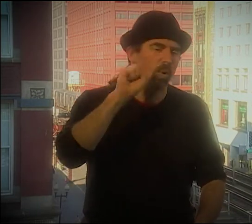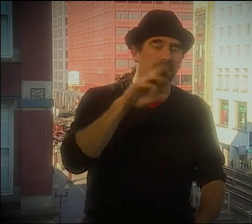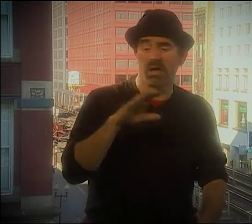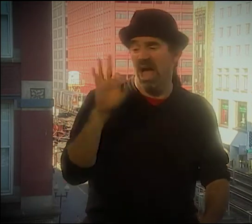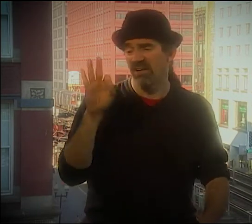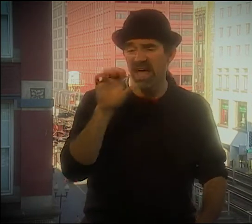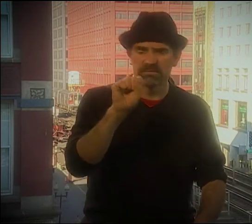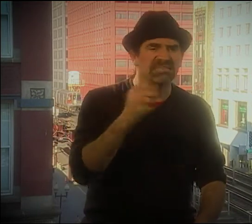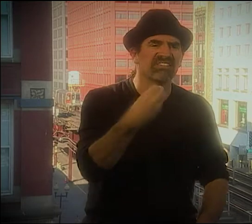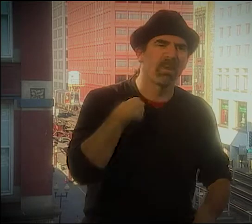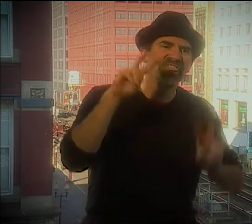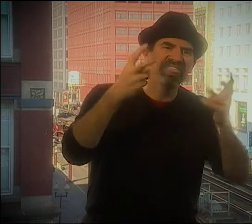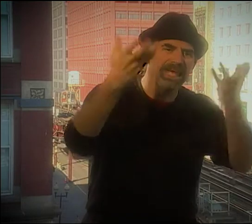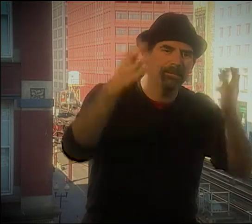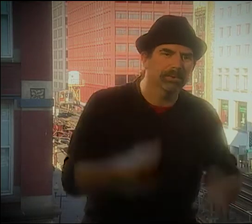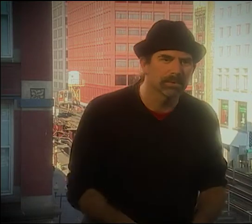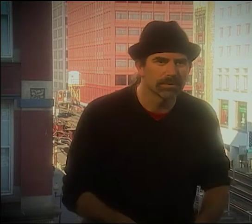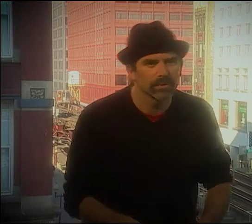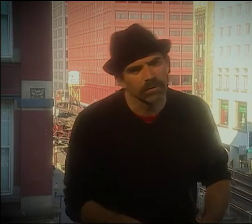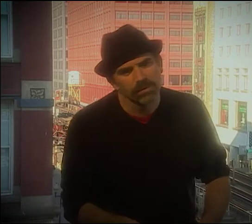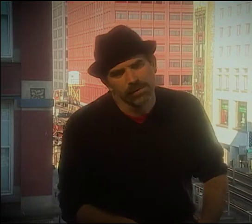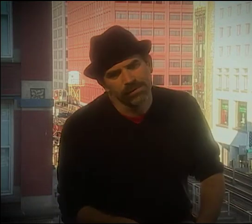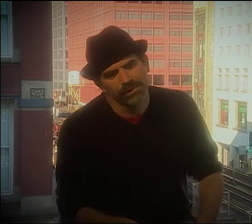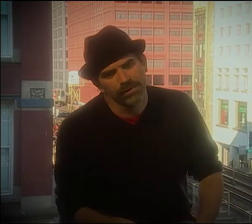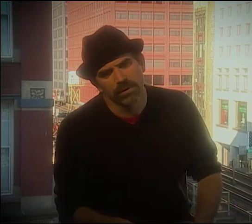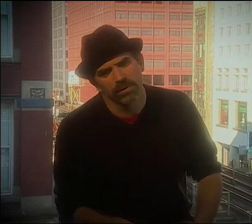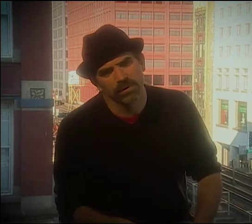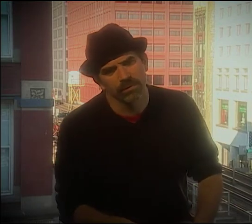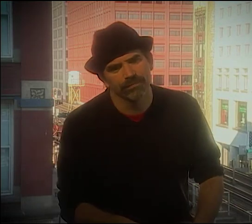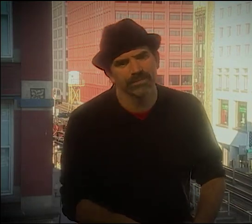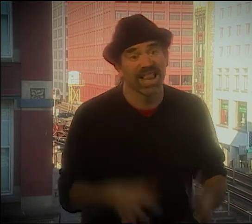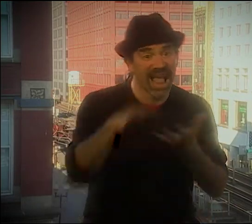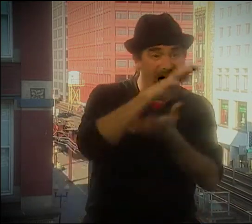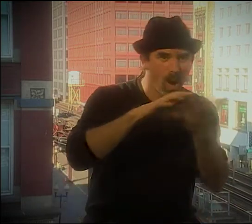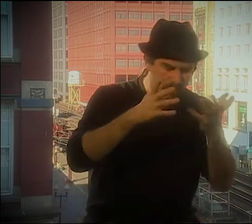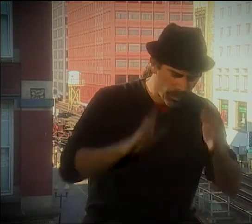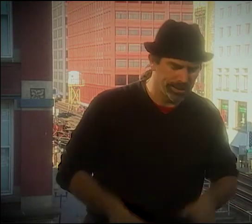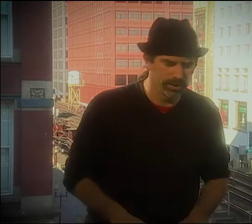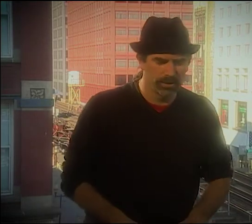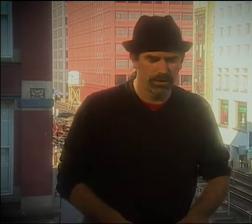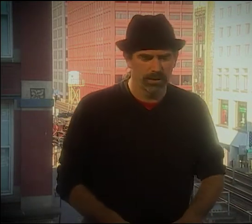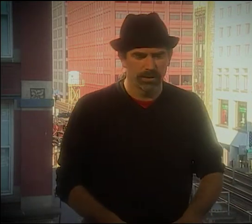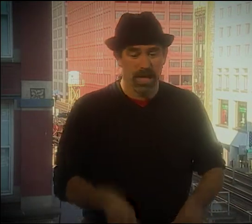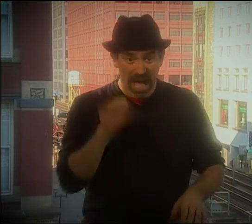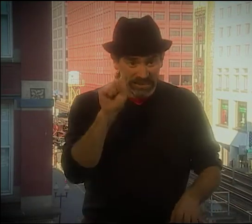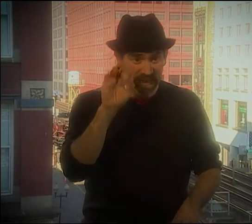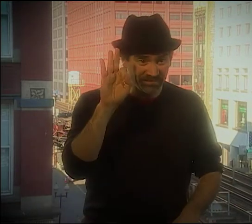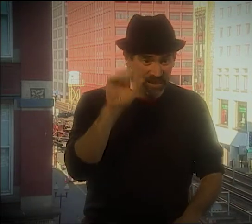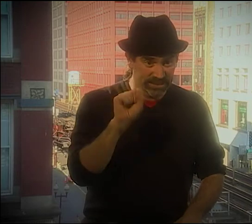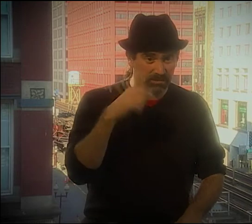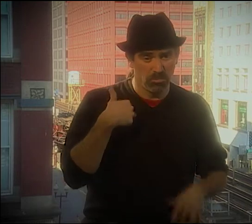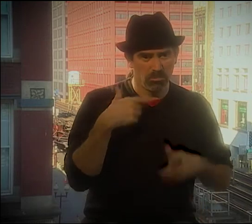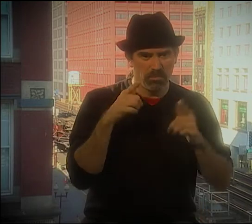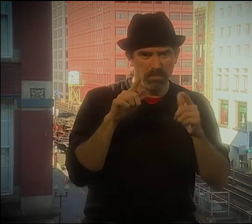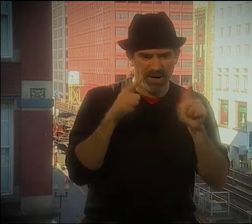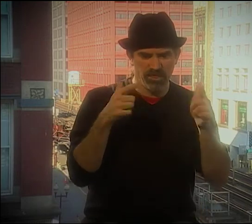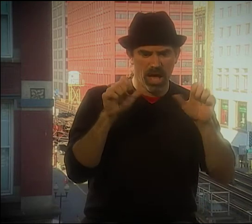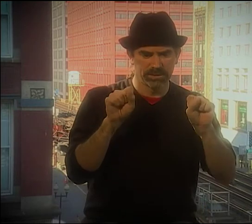SO IF YOU GIVE ME A HAND SHAPE, LIKE THE LETTER "F"... ANOTHER HAND SHAPE. "S," LETTER "S." OK, "F" AND "S."